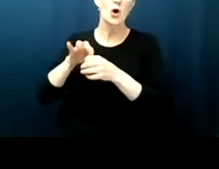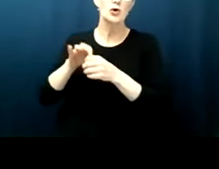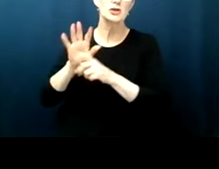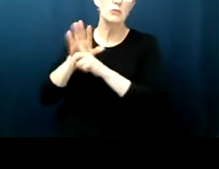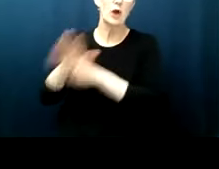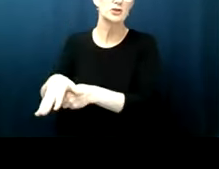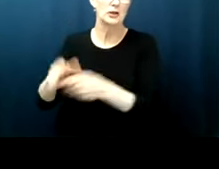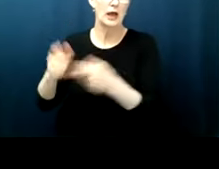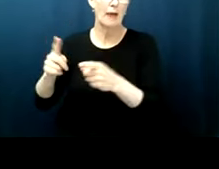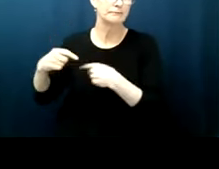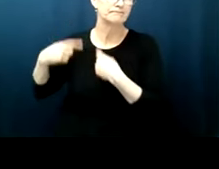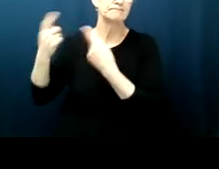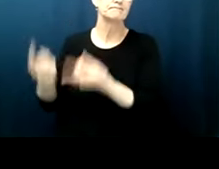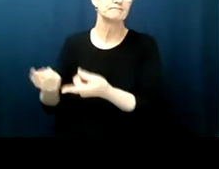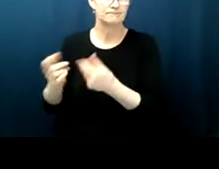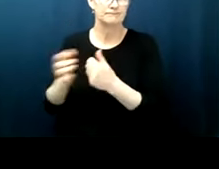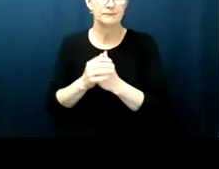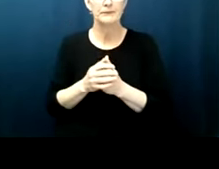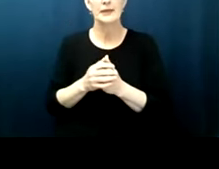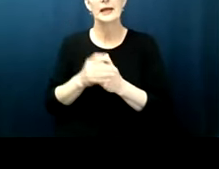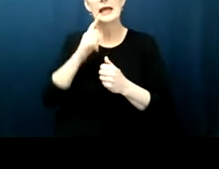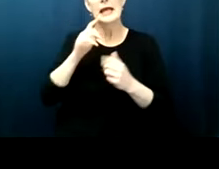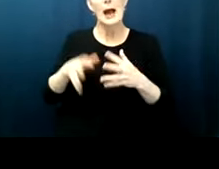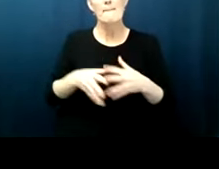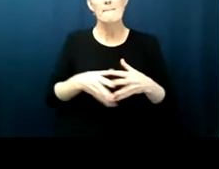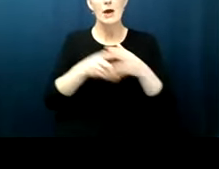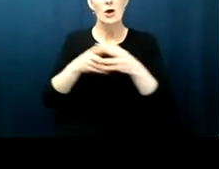historian eric foner has said of america that we have long been torn between whether voting